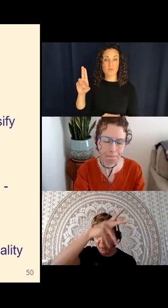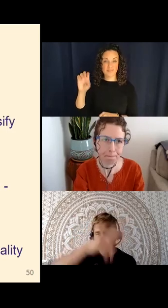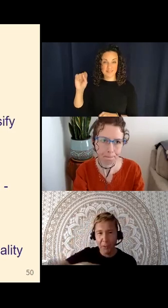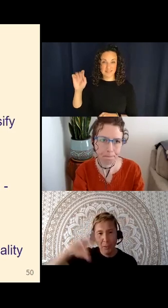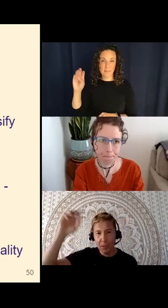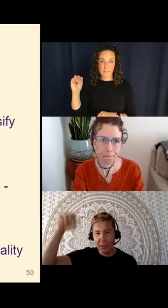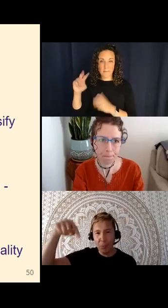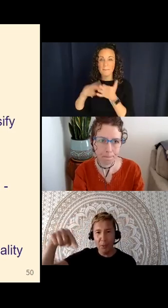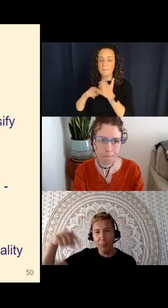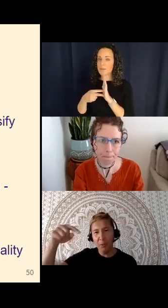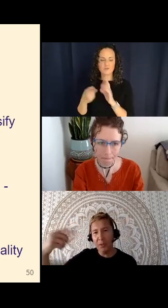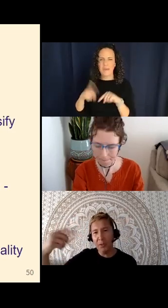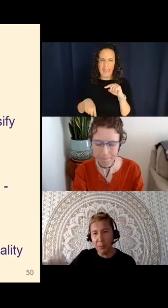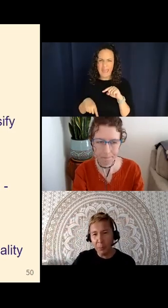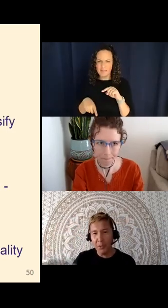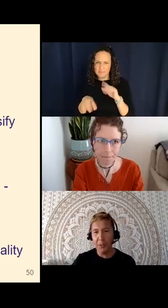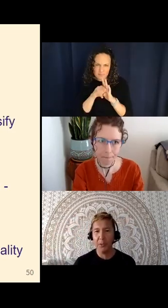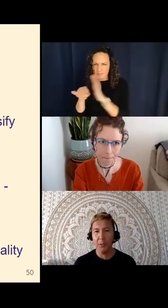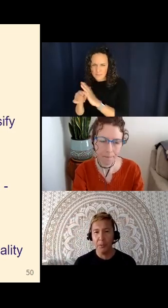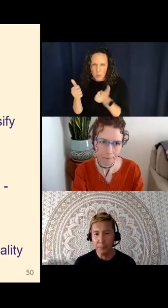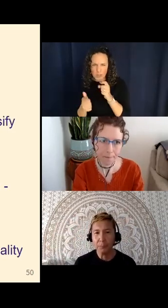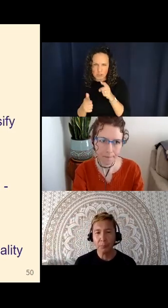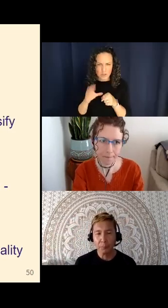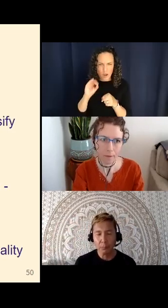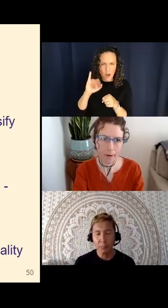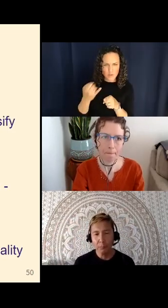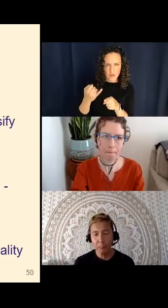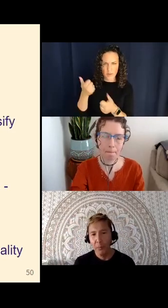part. You can't point out what part is the verbal part so. Yup.